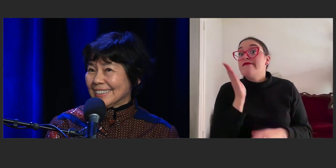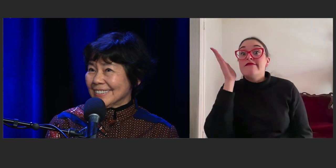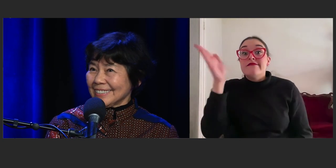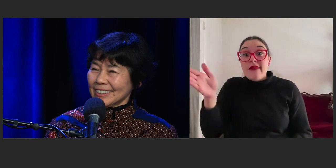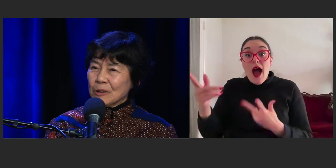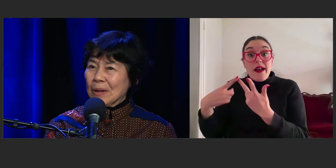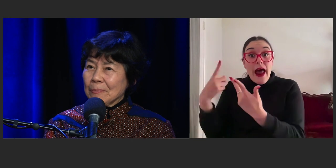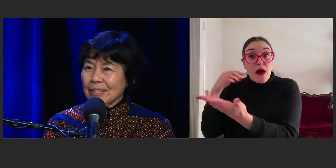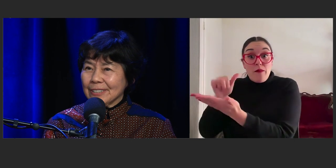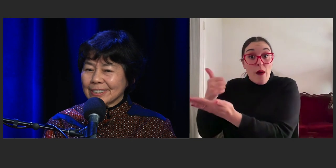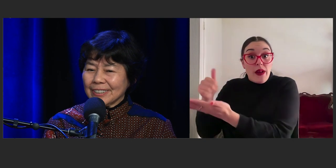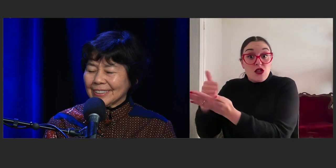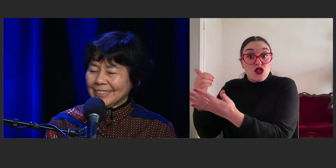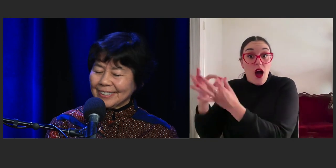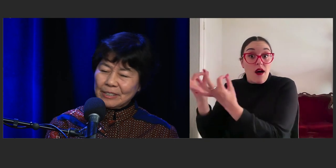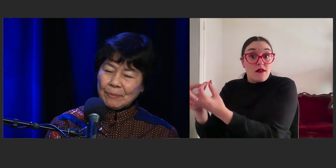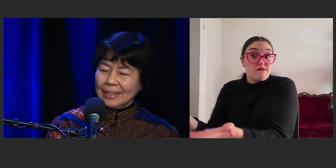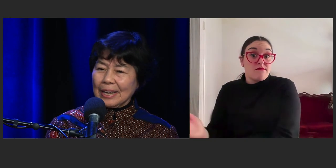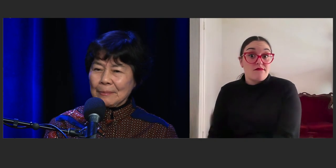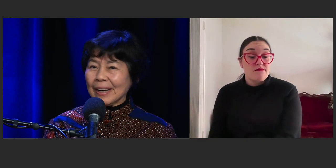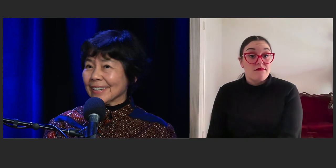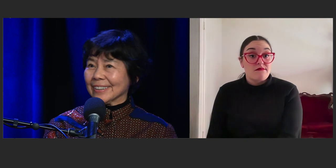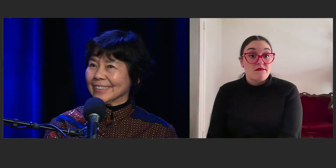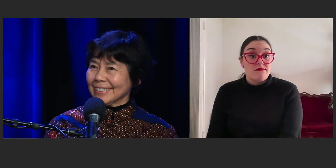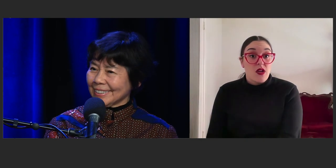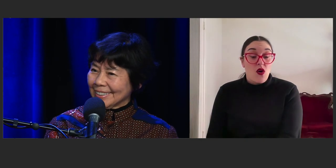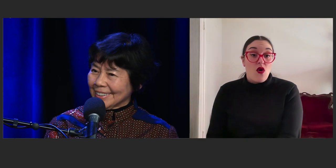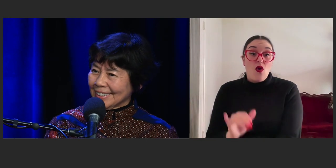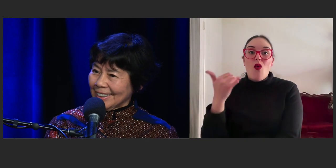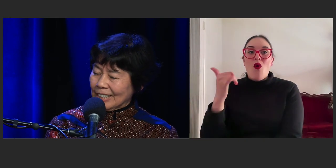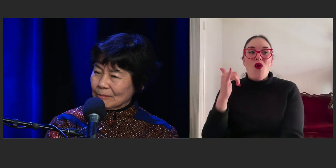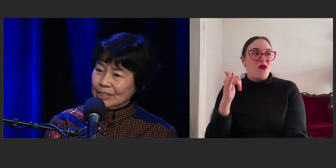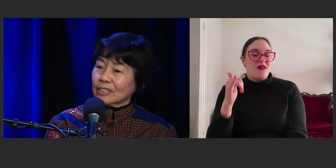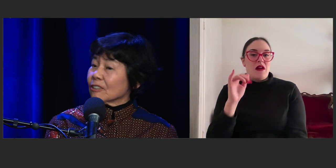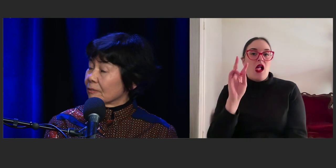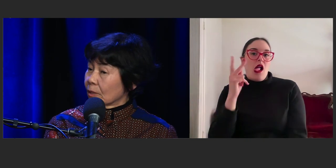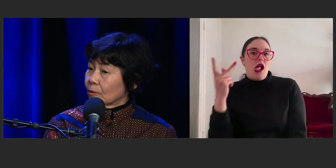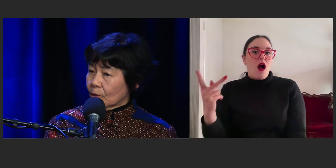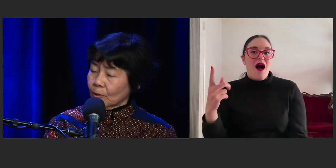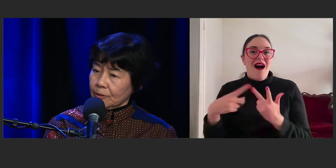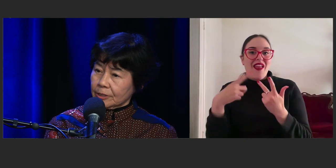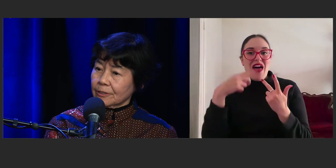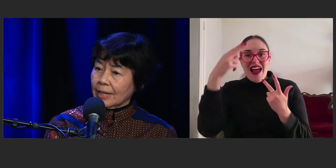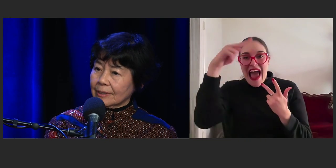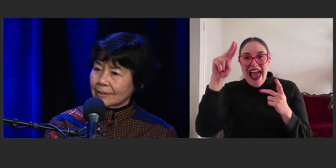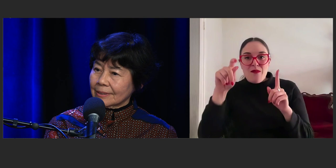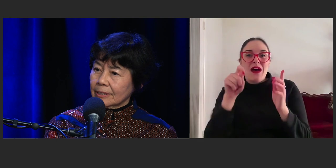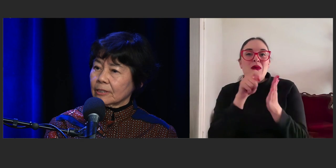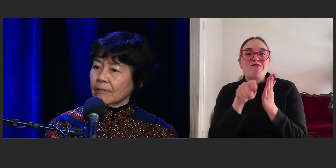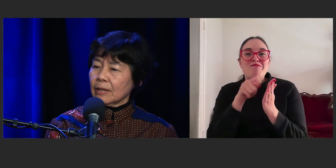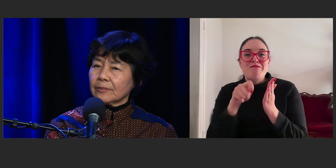or maybe use a pen name. I don't know, 'cause a lot of authors do that.